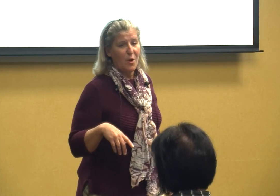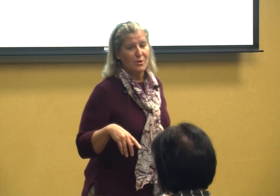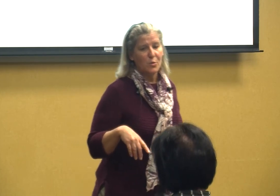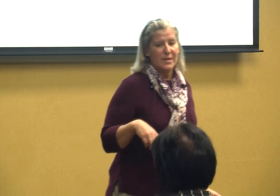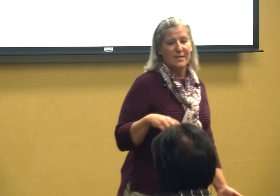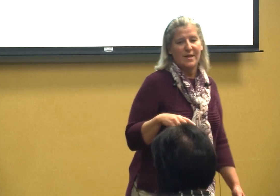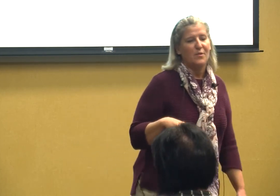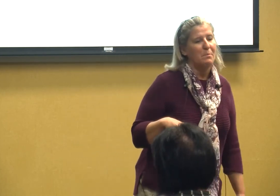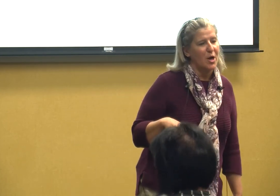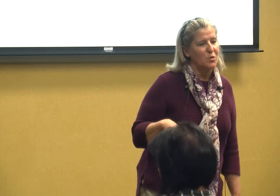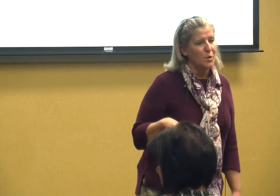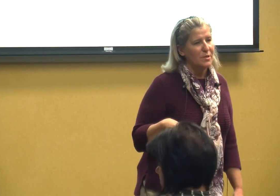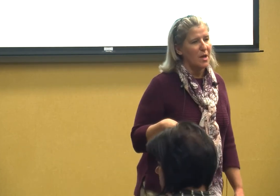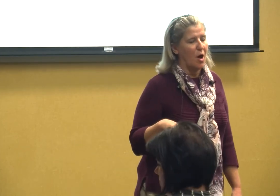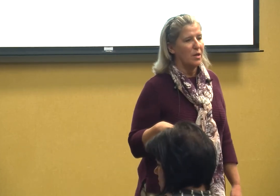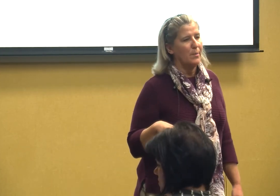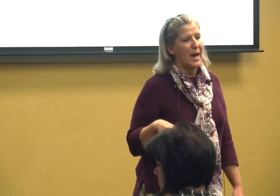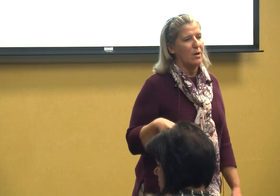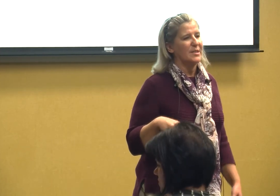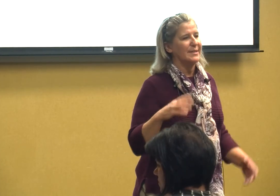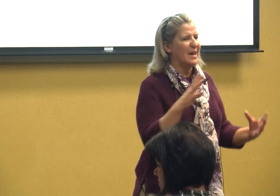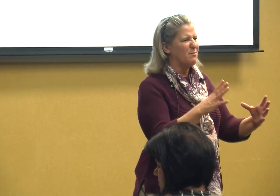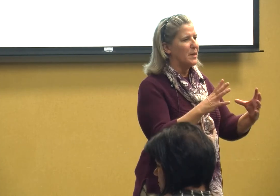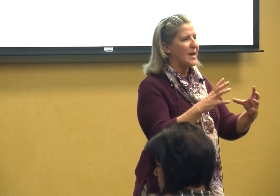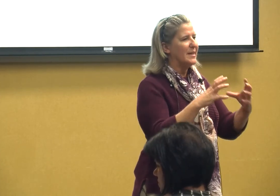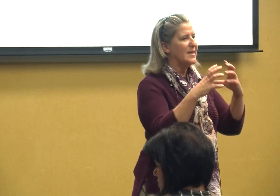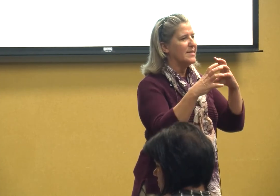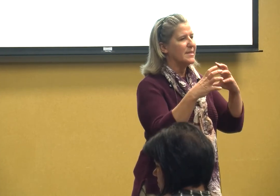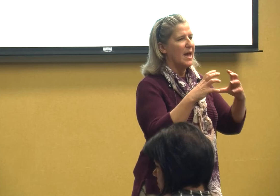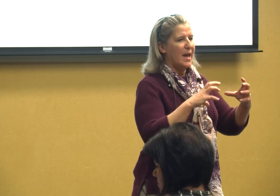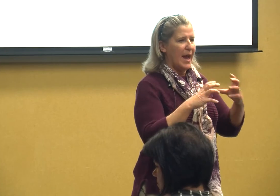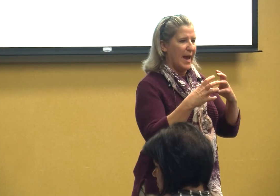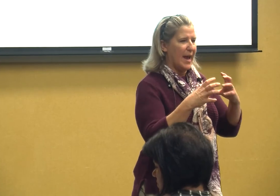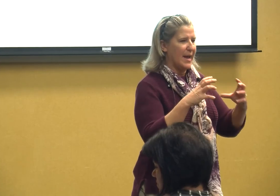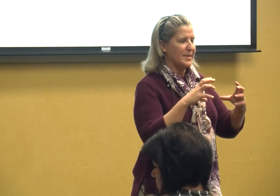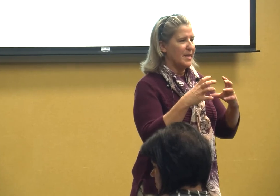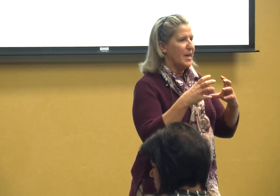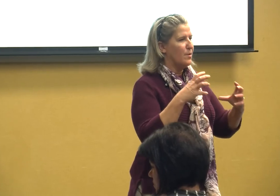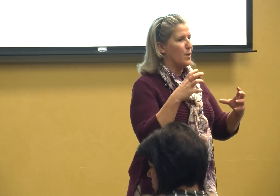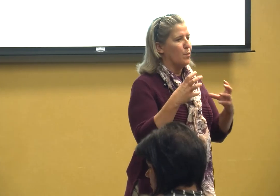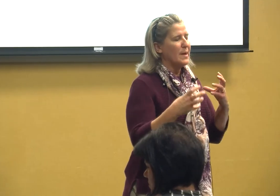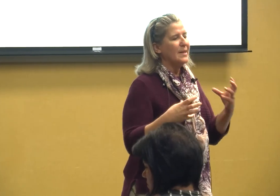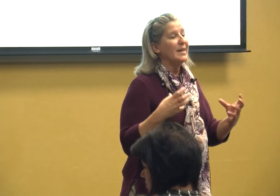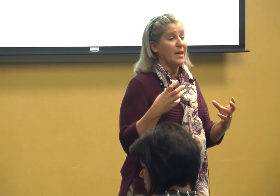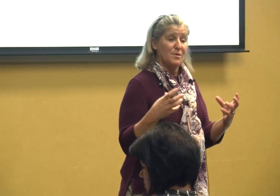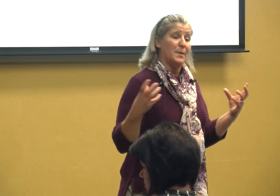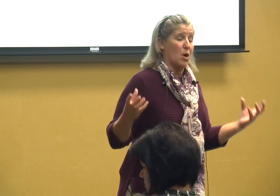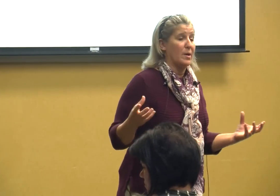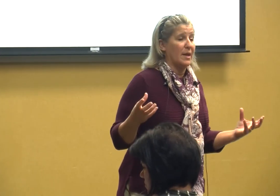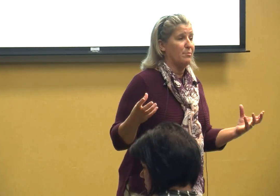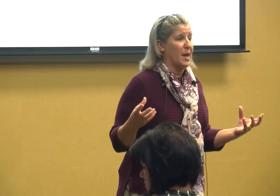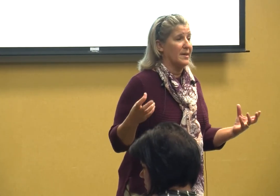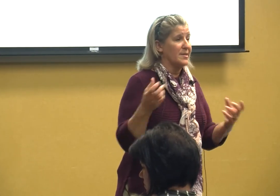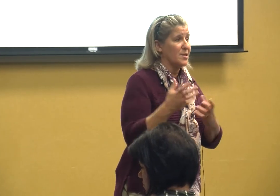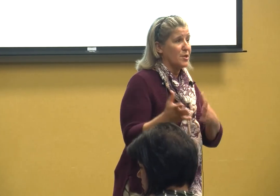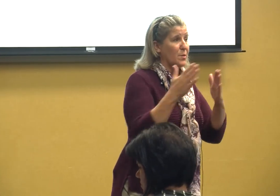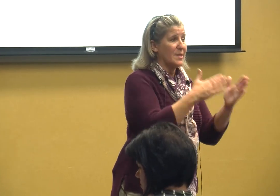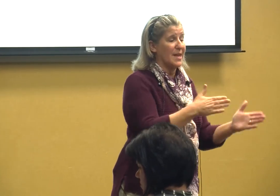are 27 modules all about deaf blindness and that really it goes beyond deaf blindness so does that